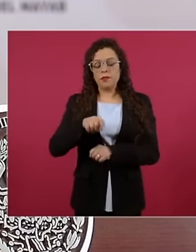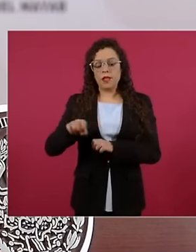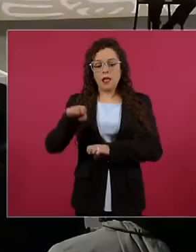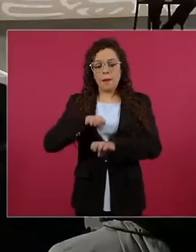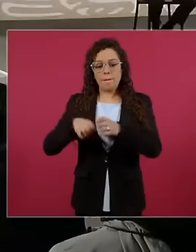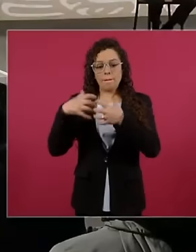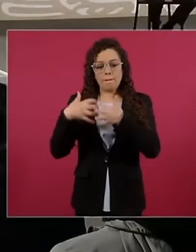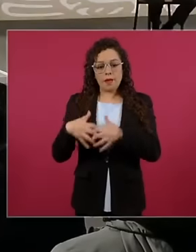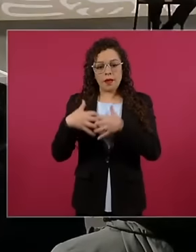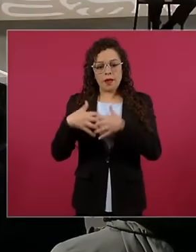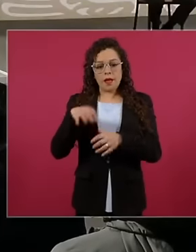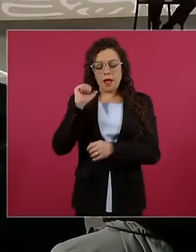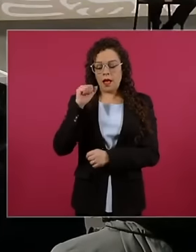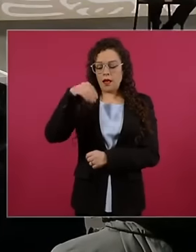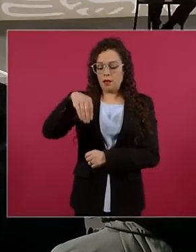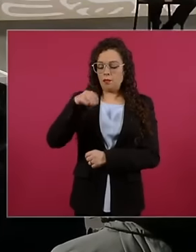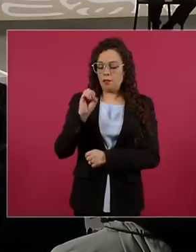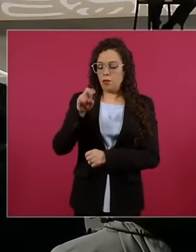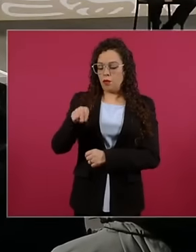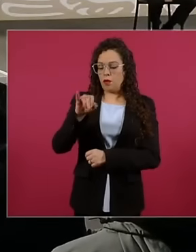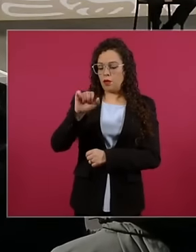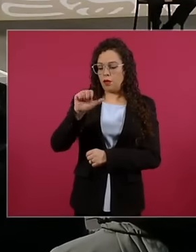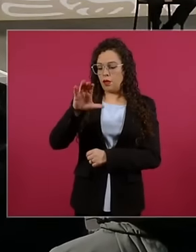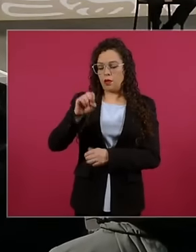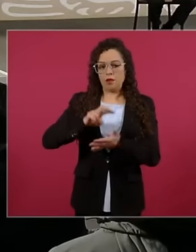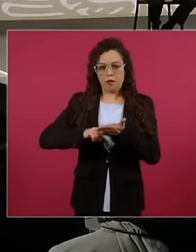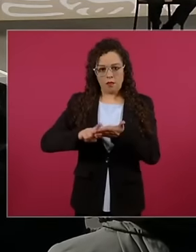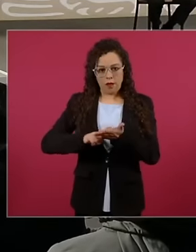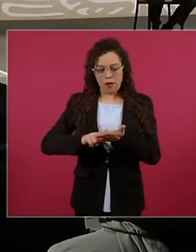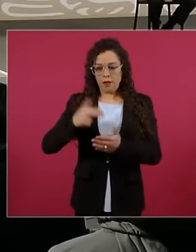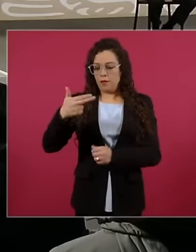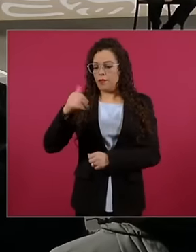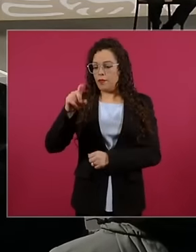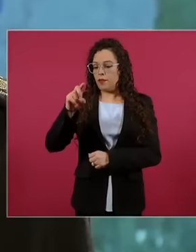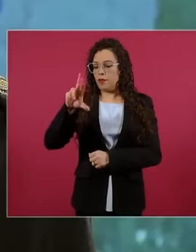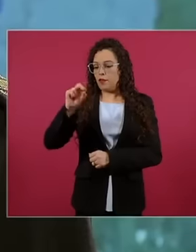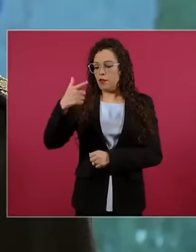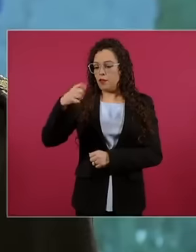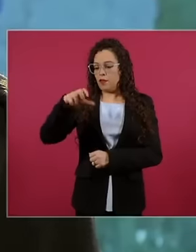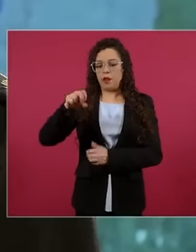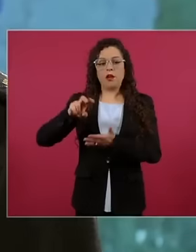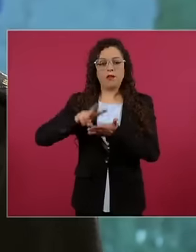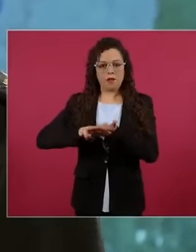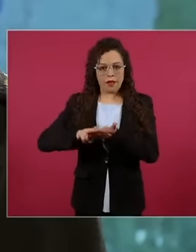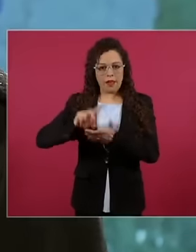will be installed. which I am going to explain to you later and the two poles of